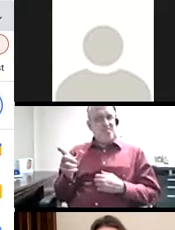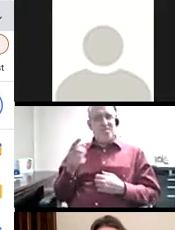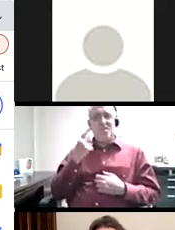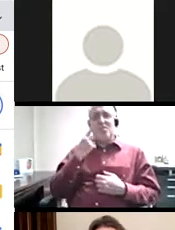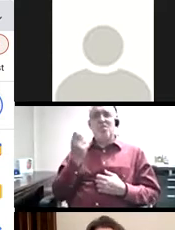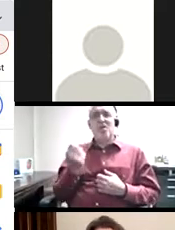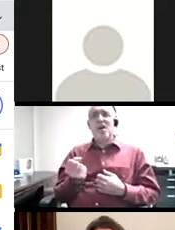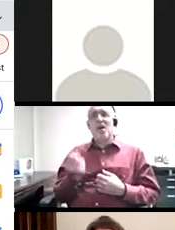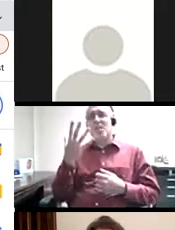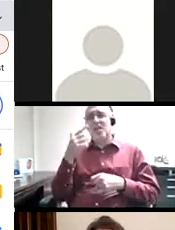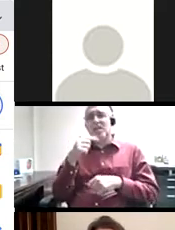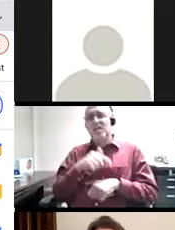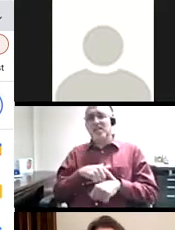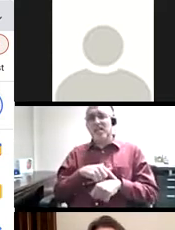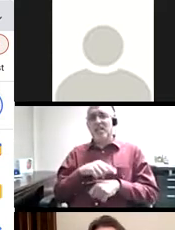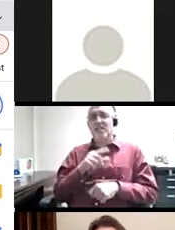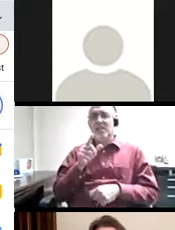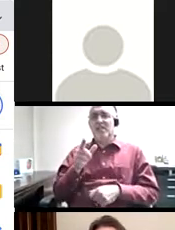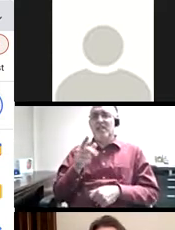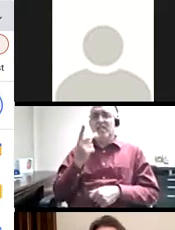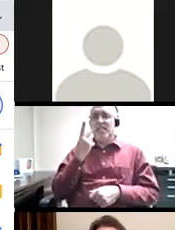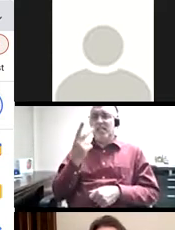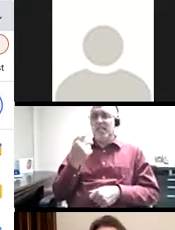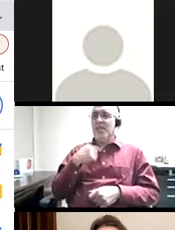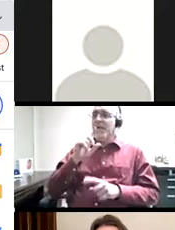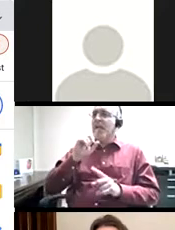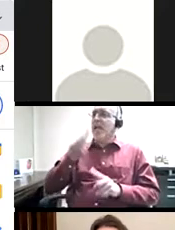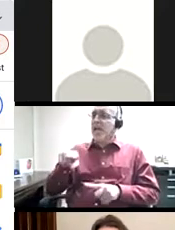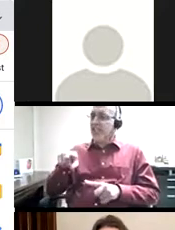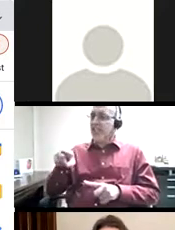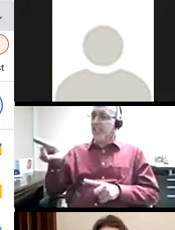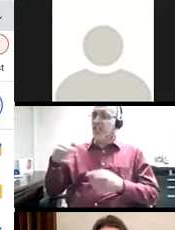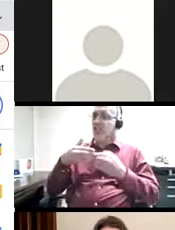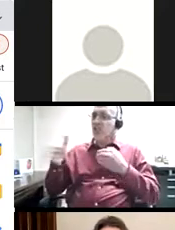problem simply from the number of times they see me answering the virtual door to let her in.